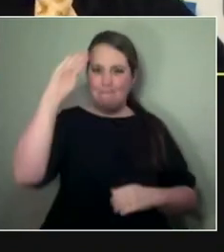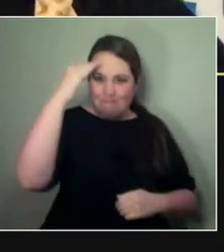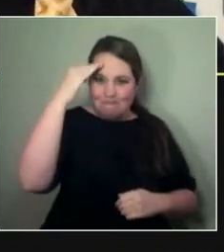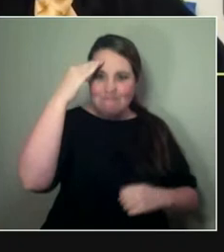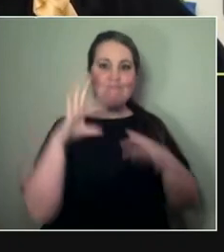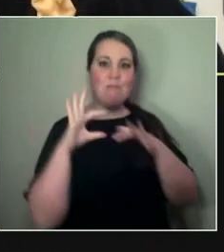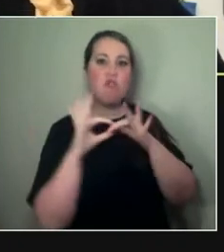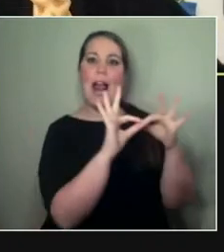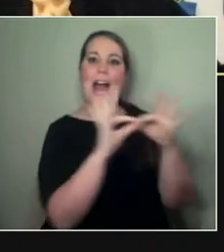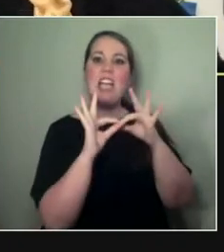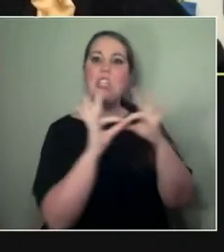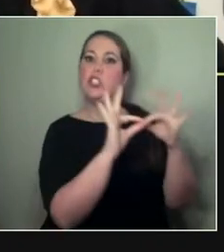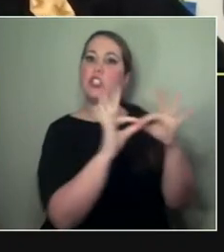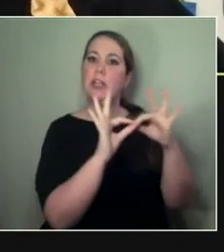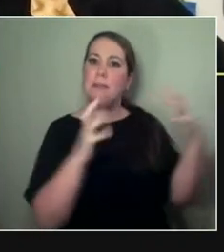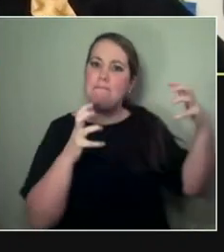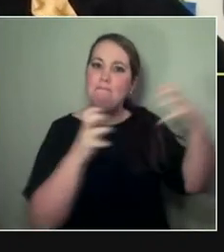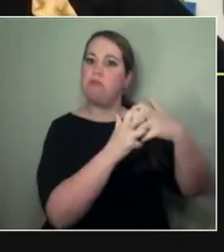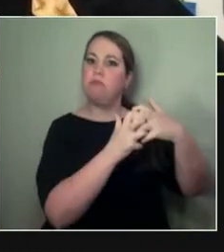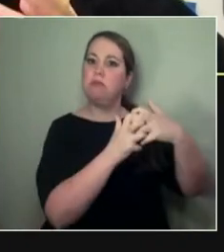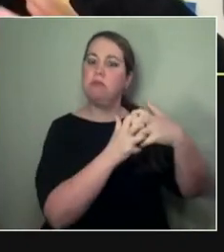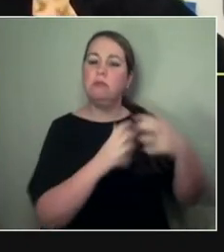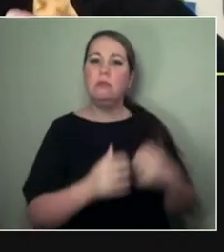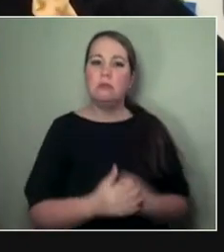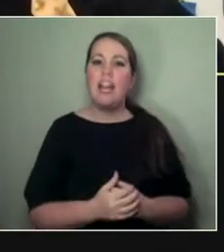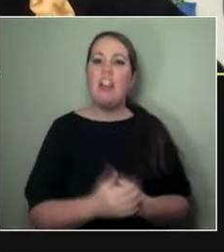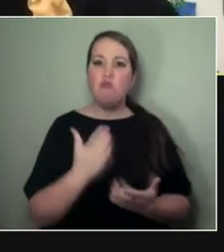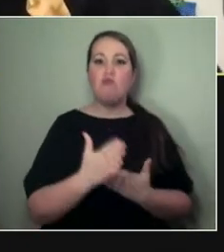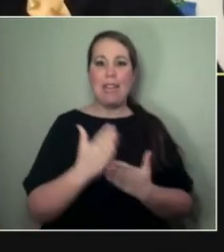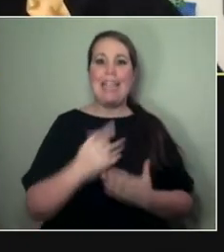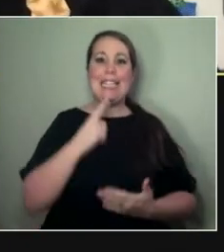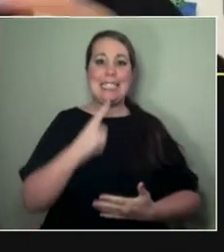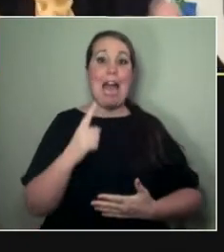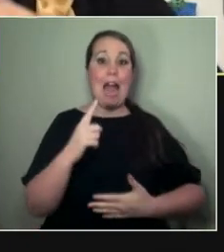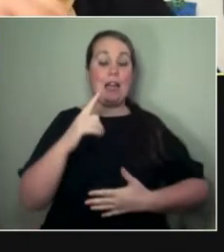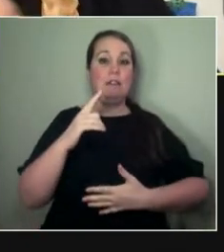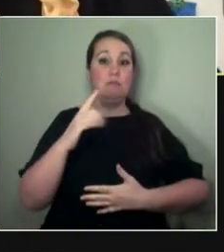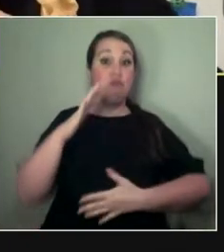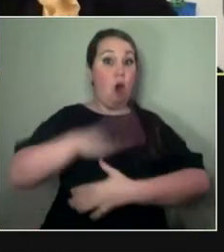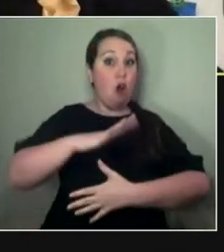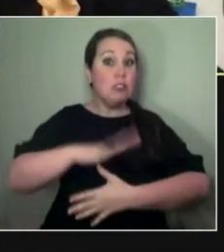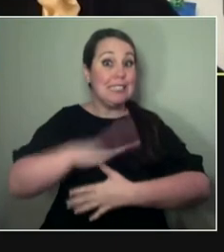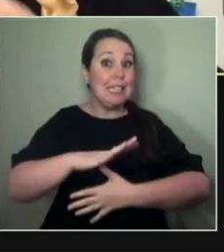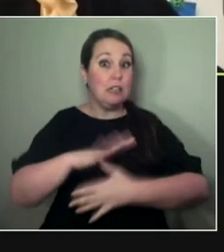and prioritising that relational connection between not only us as a collective